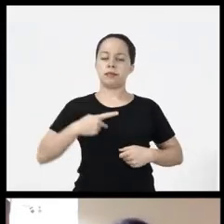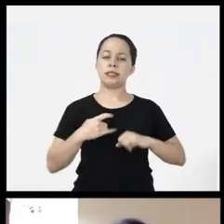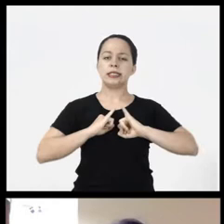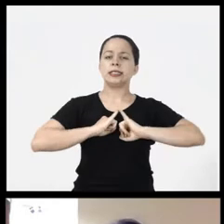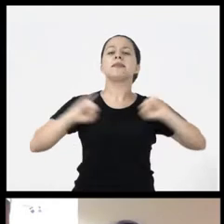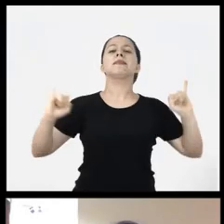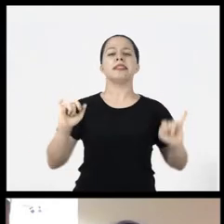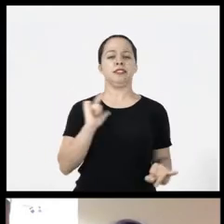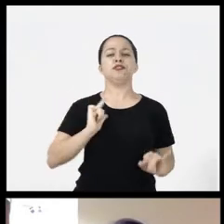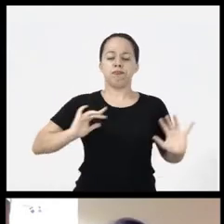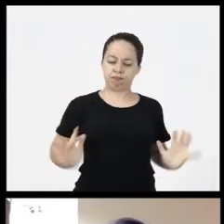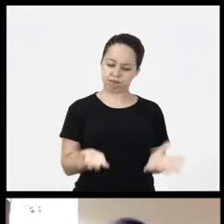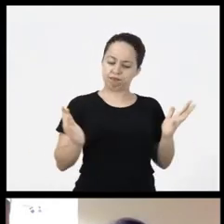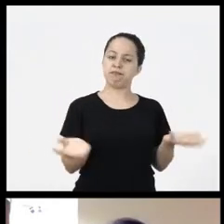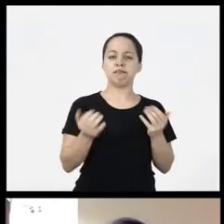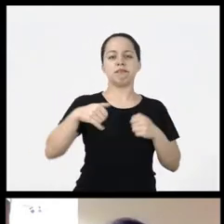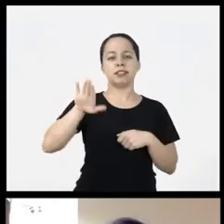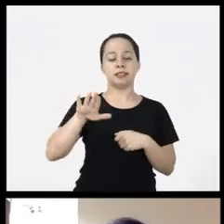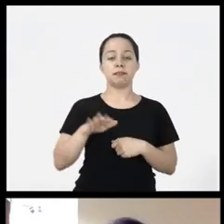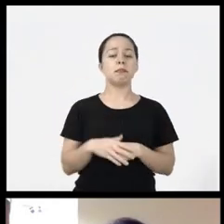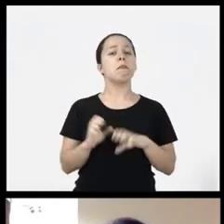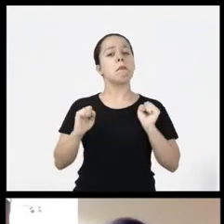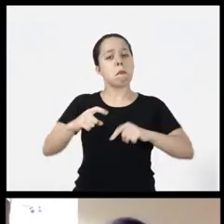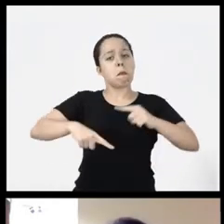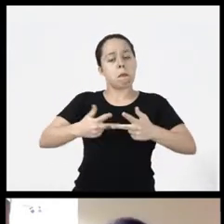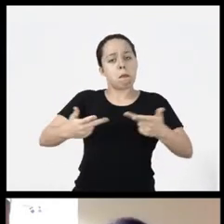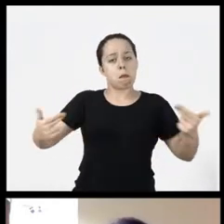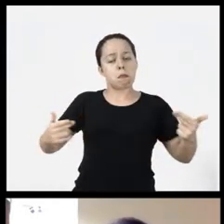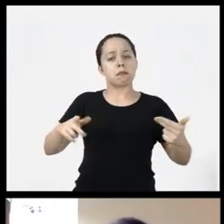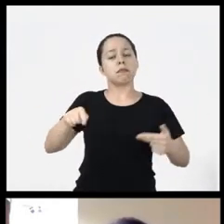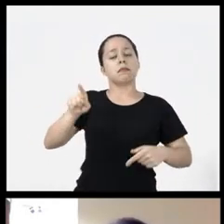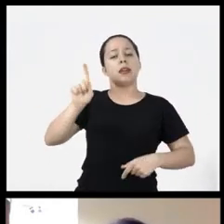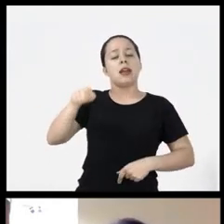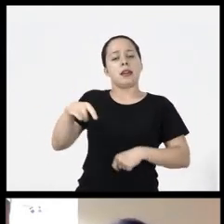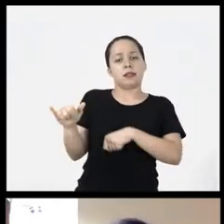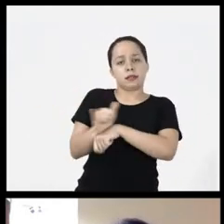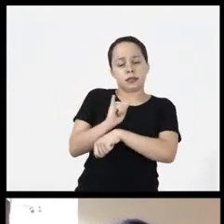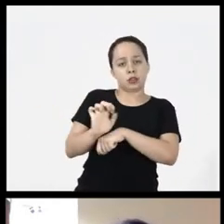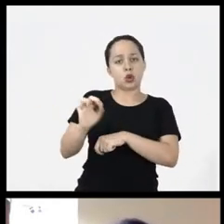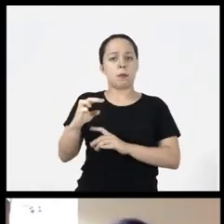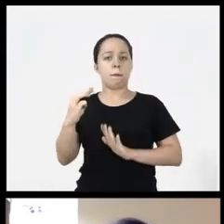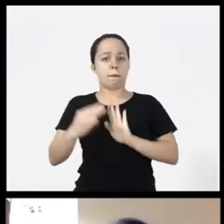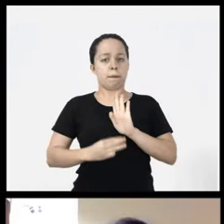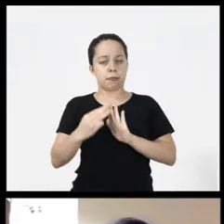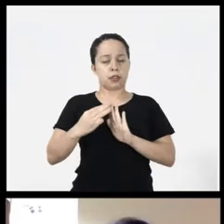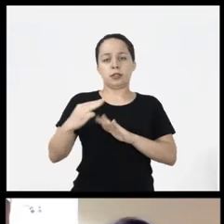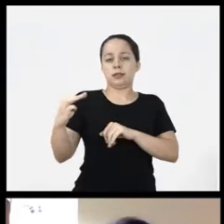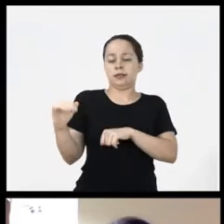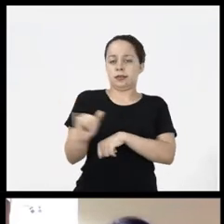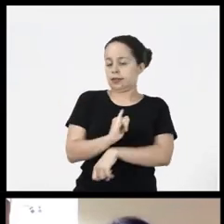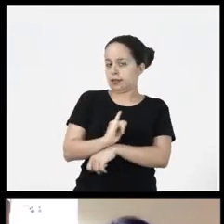independent so, it can be a product, an equipment, a device, a resource, a methodology, a